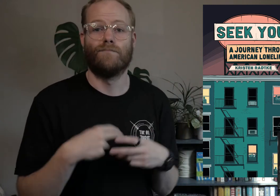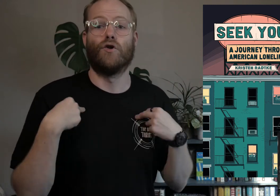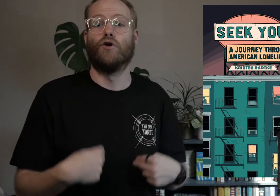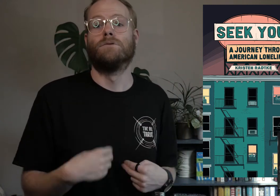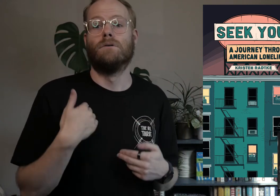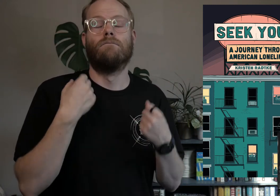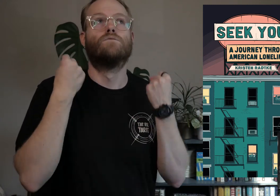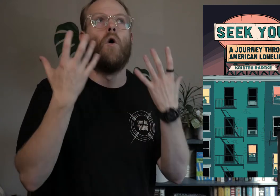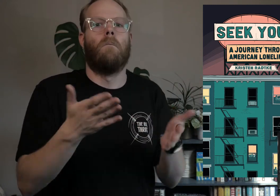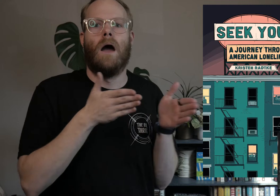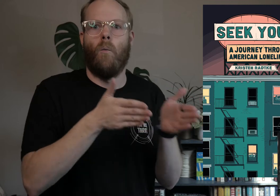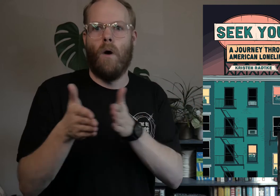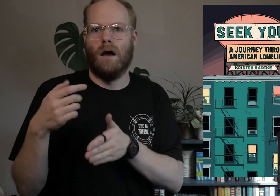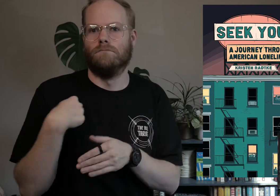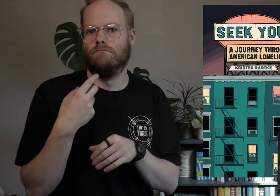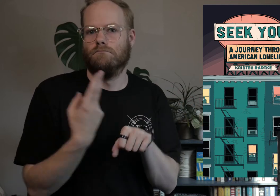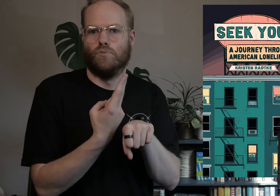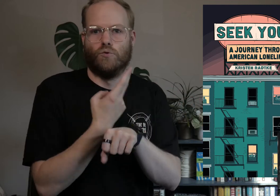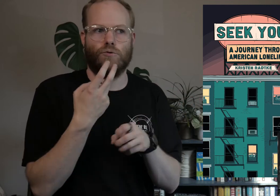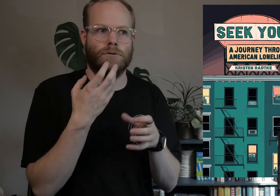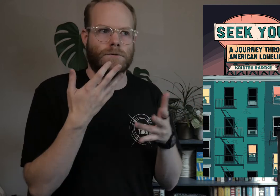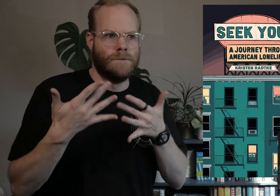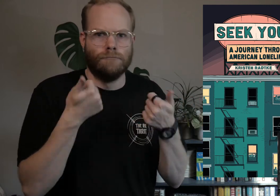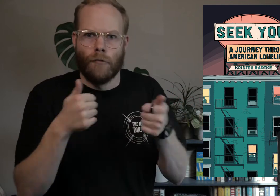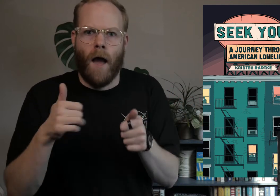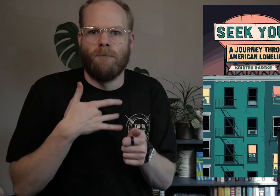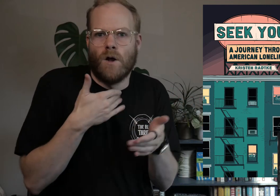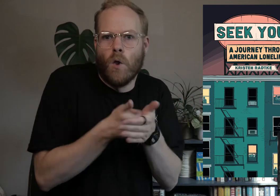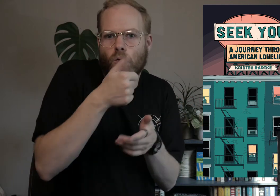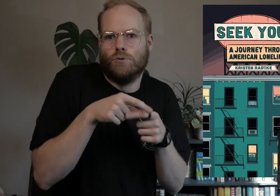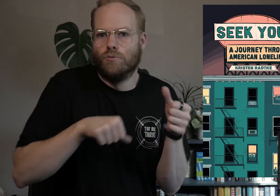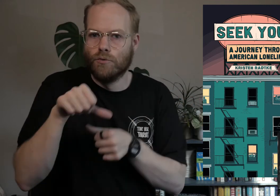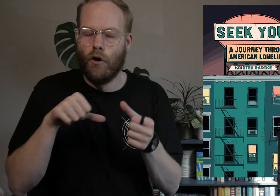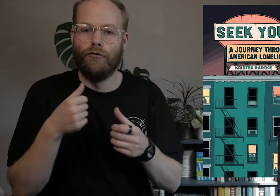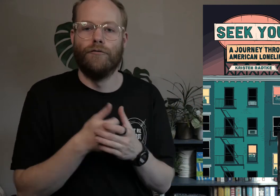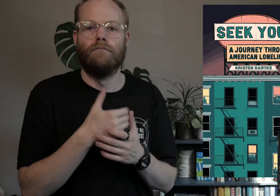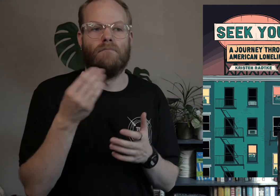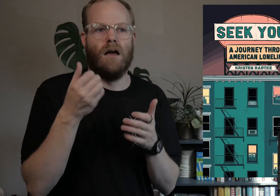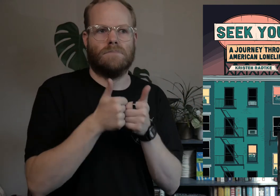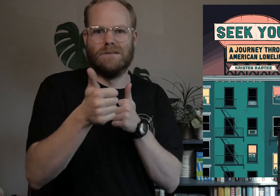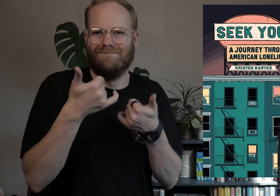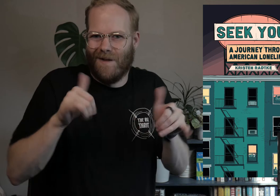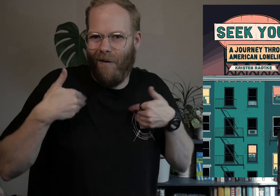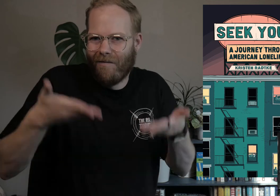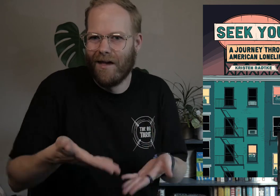Humans have so many ways that we use in an attempt to feel closer to each other, and the distance that’s still there.